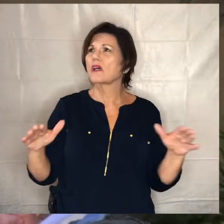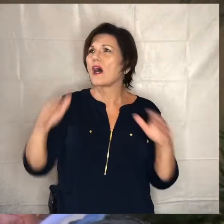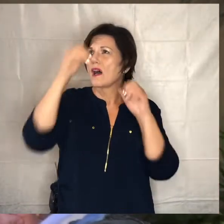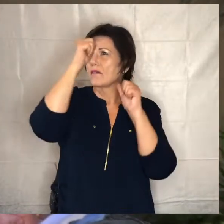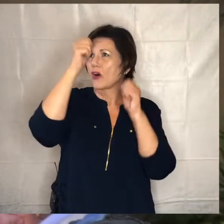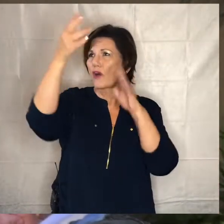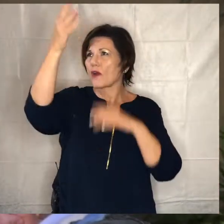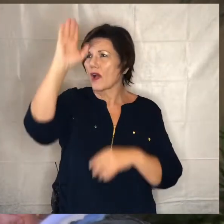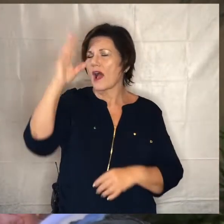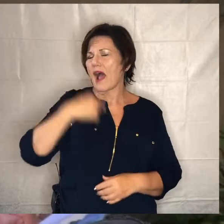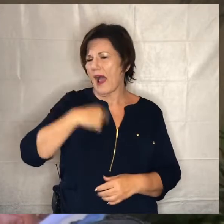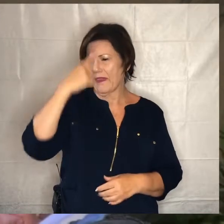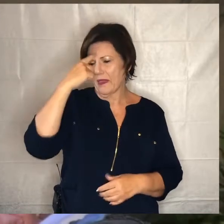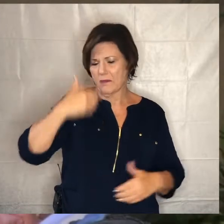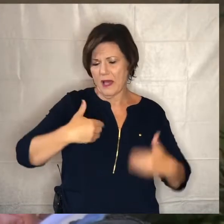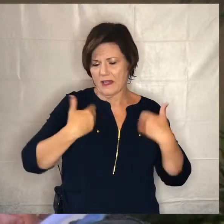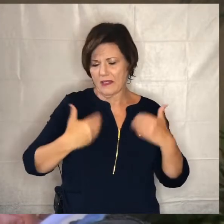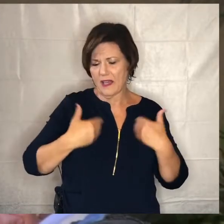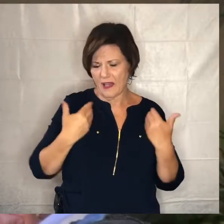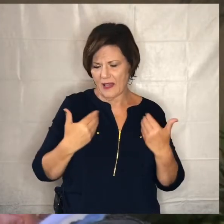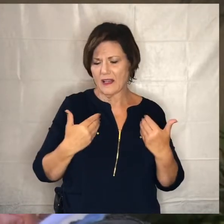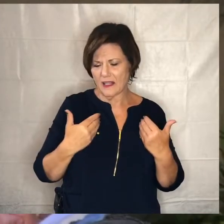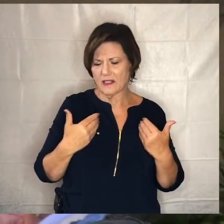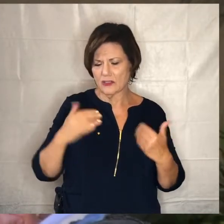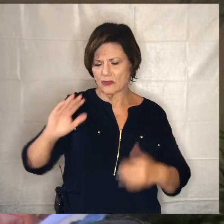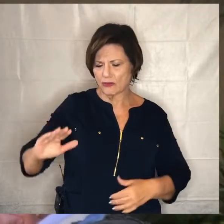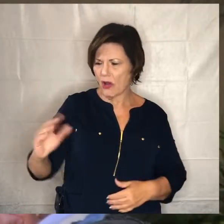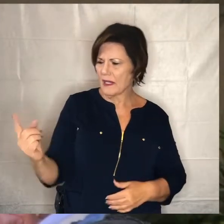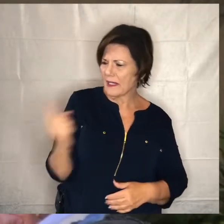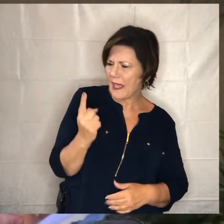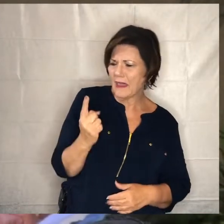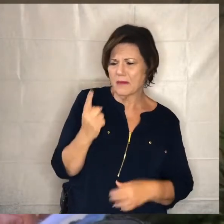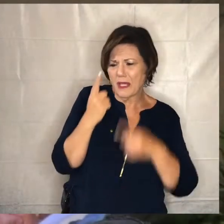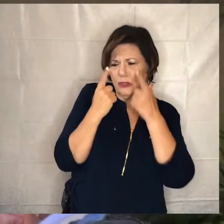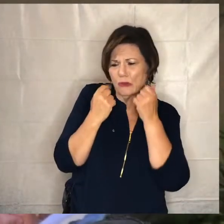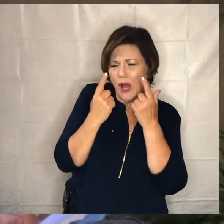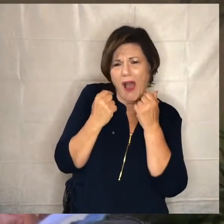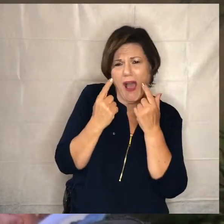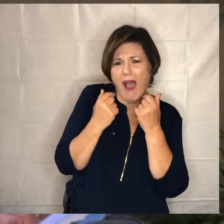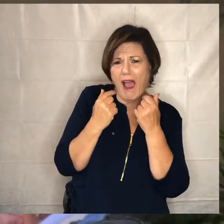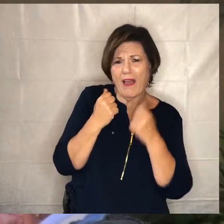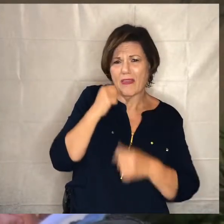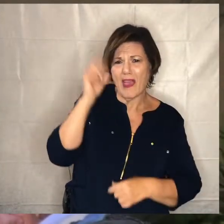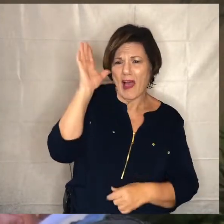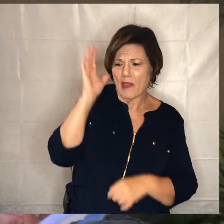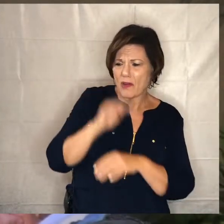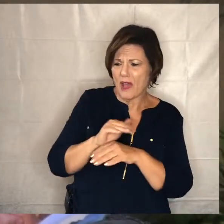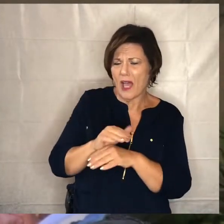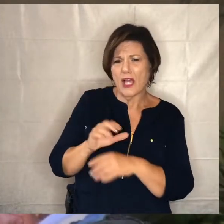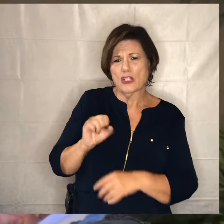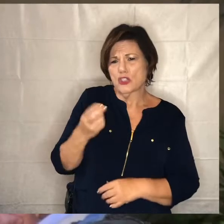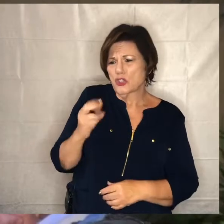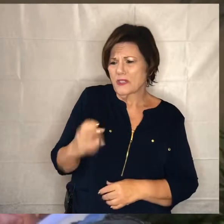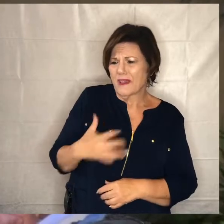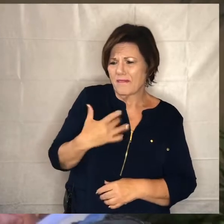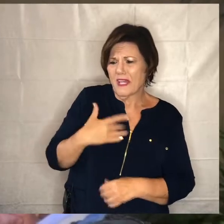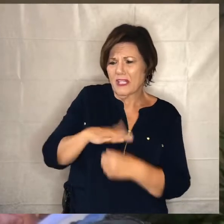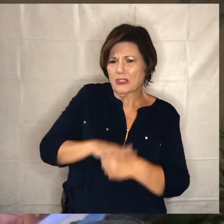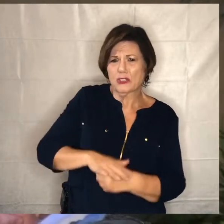my my youngest who came in and just just cried the other night because she felt so much stress